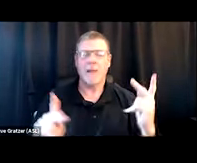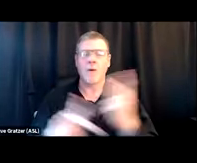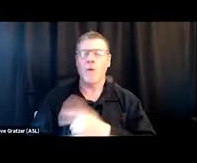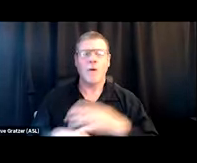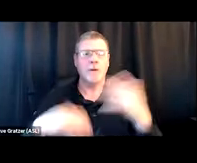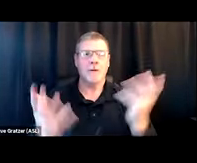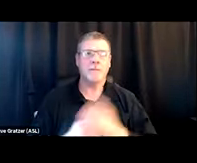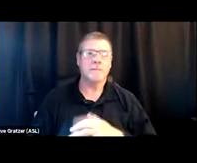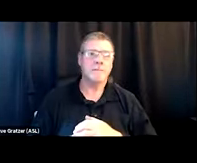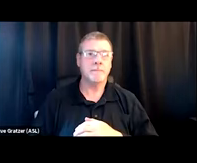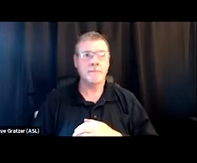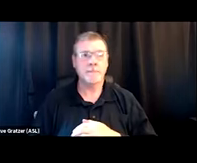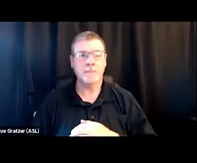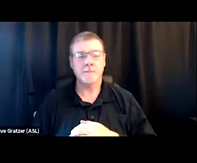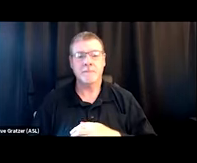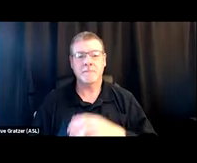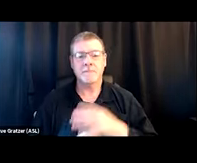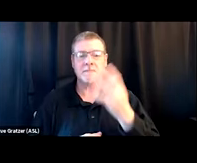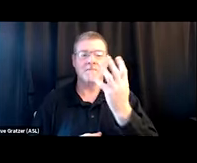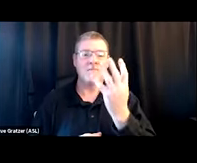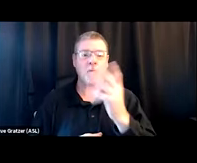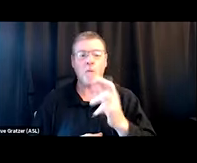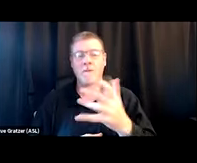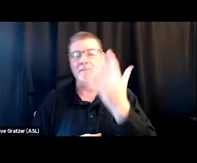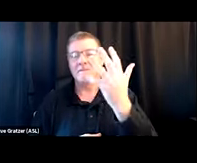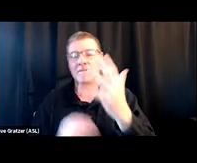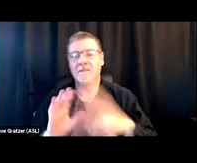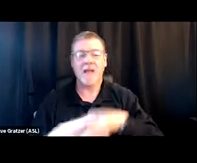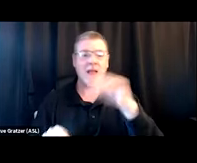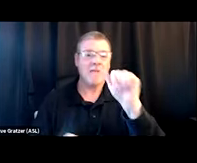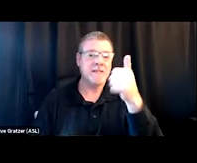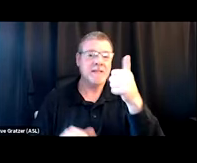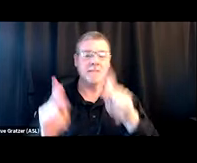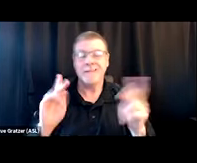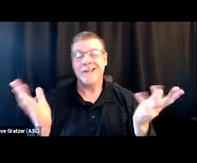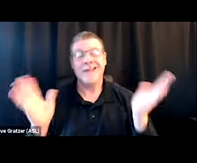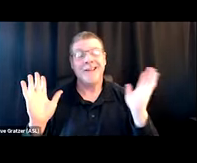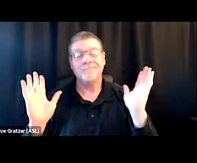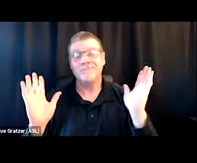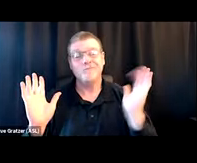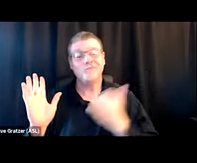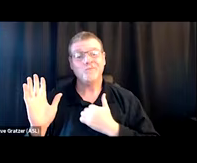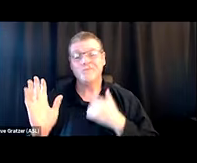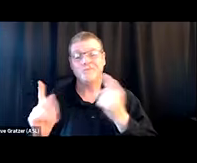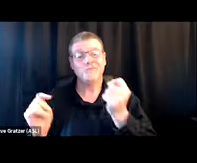eh, four or five outta ten folks, and then telling the rest that, "No, sorry, we're not here for you"?